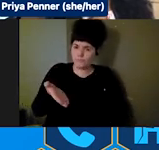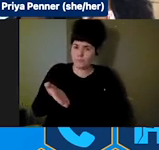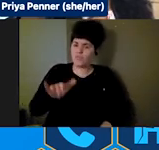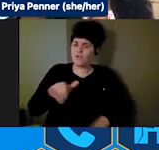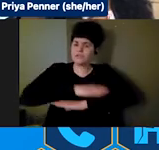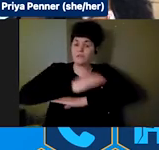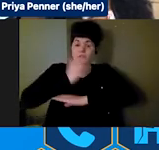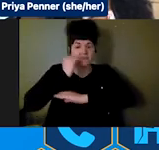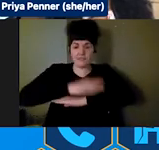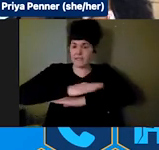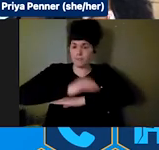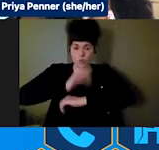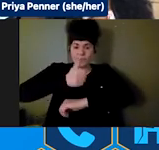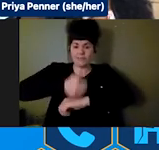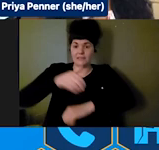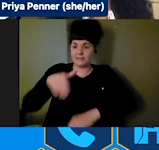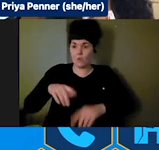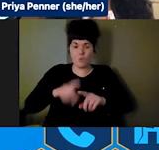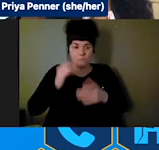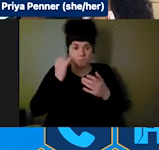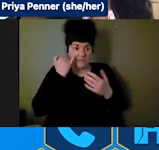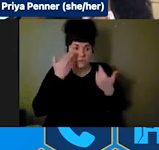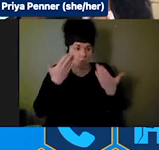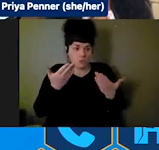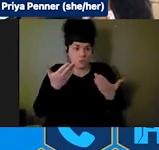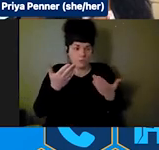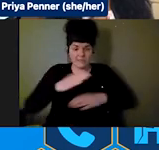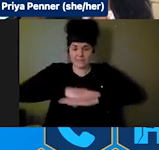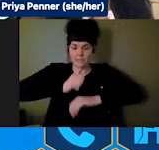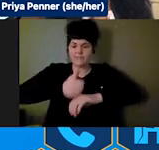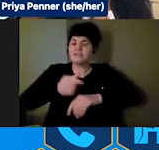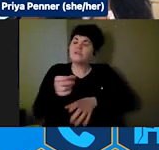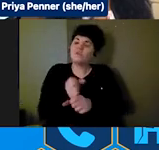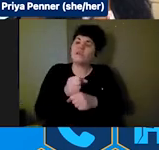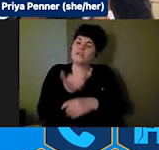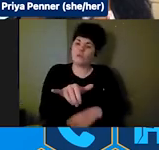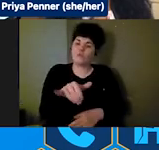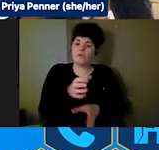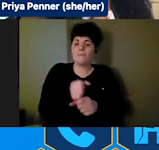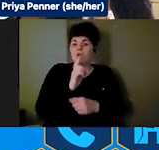they exist, creating them and making sure that the whole community is involved and